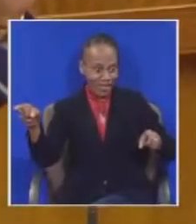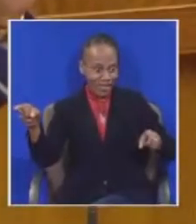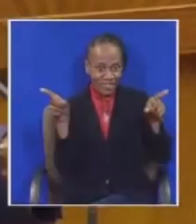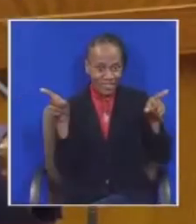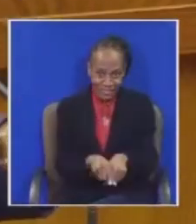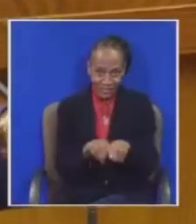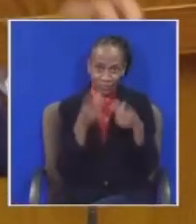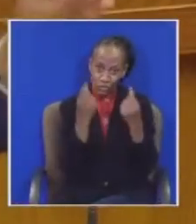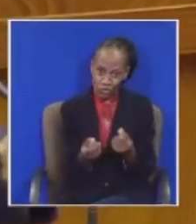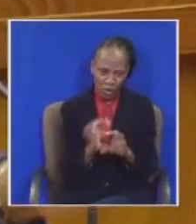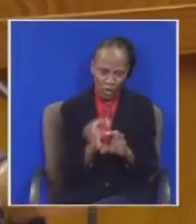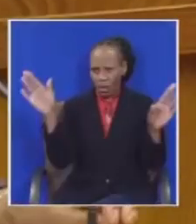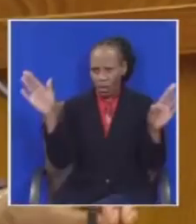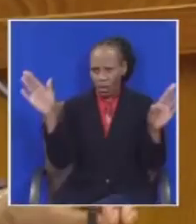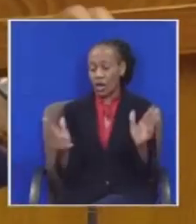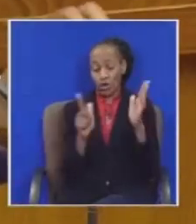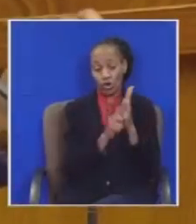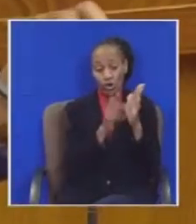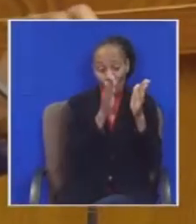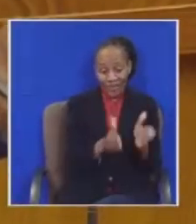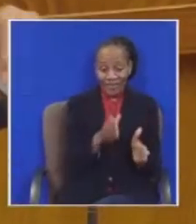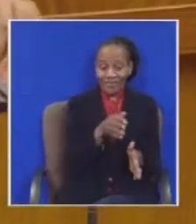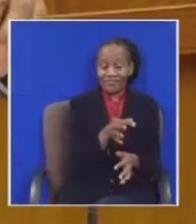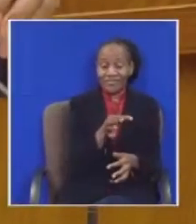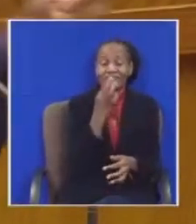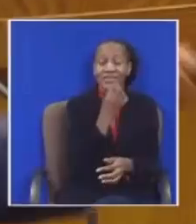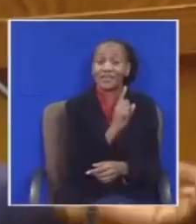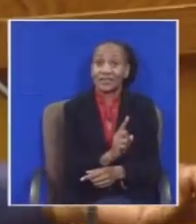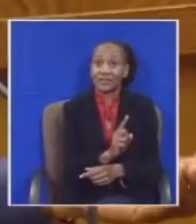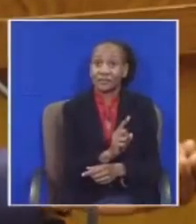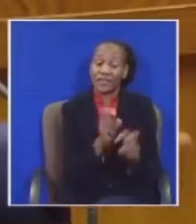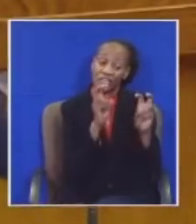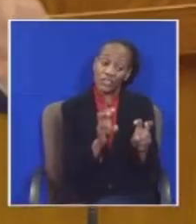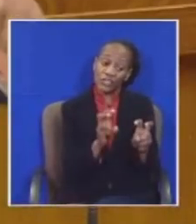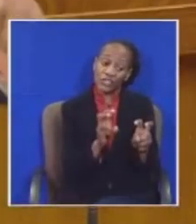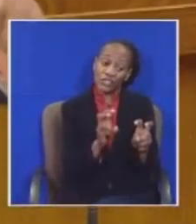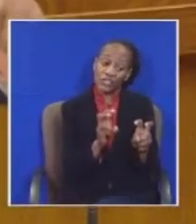lawyers say it is a matter that is sub